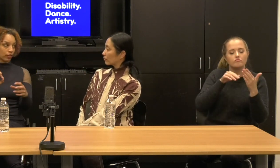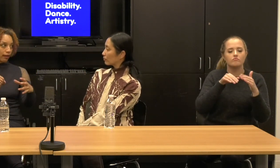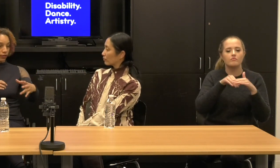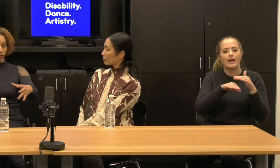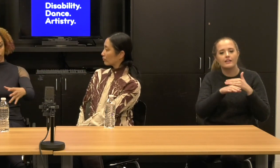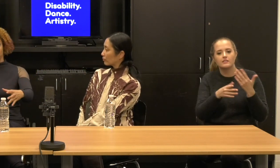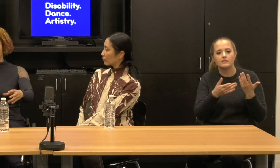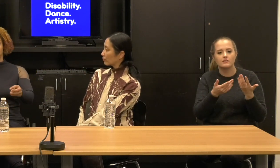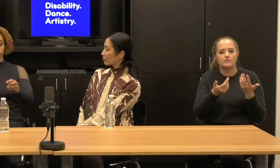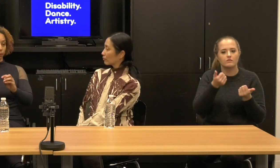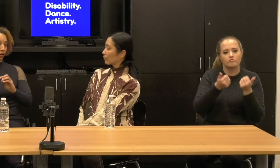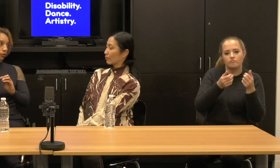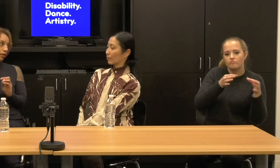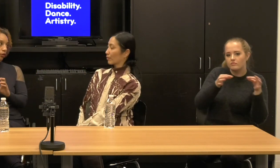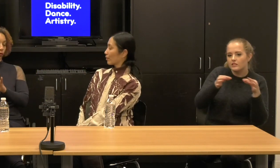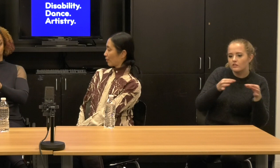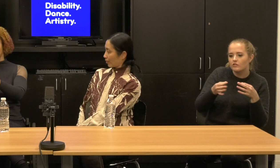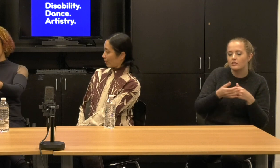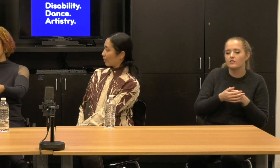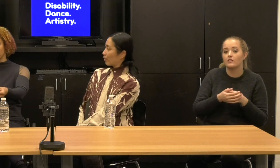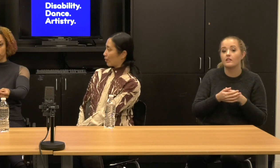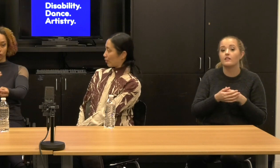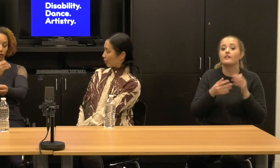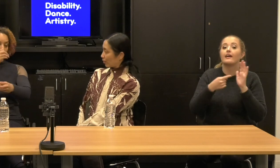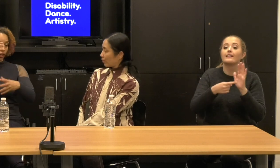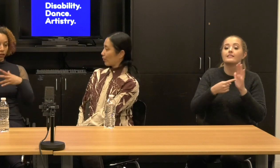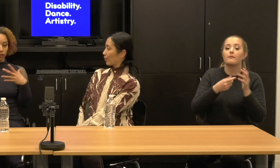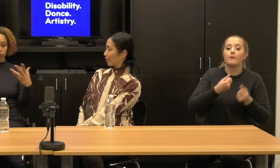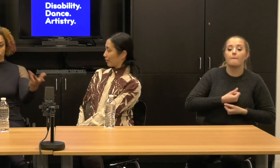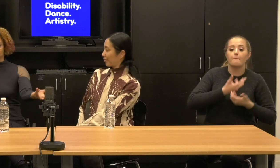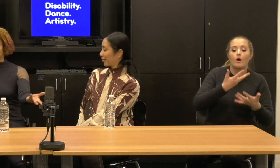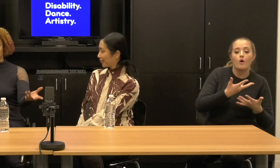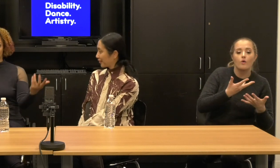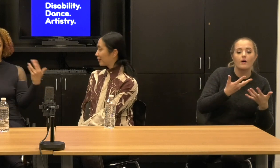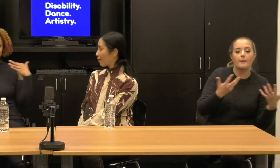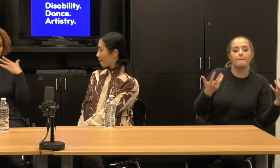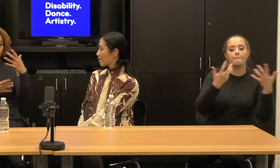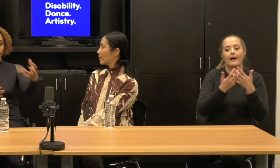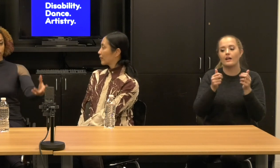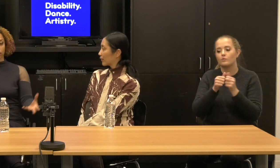You could have the soundtrack with the poems like, or the poem cycle with the, the description.